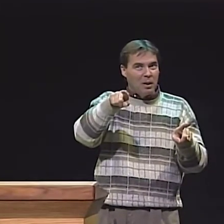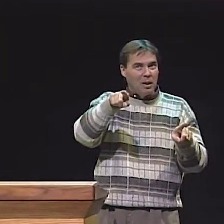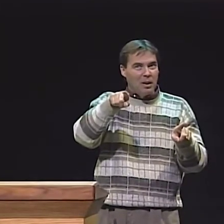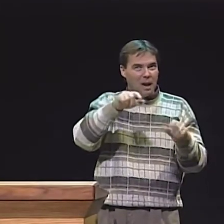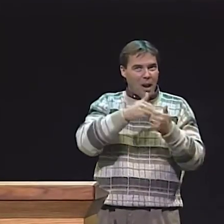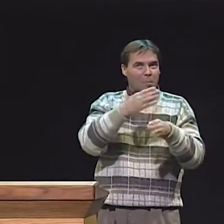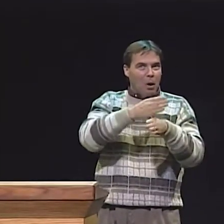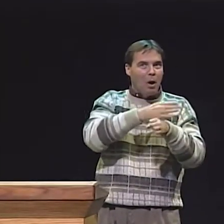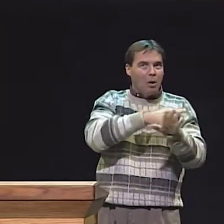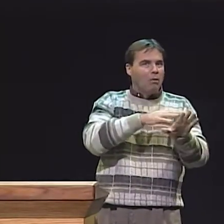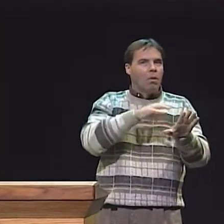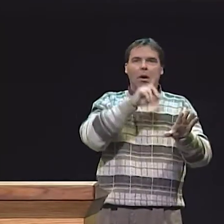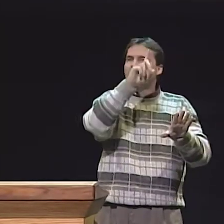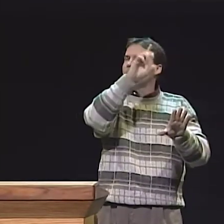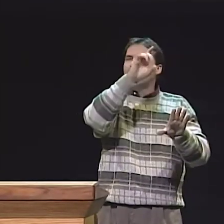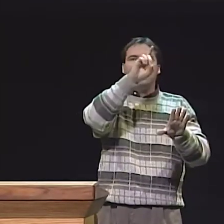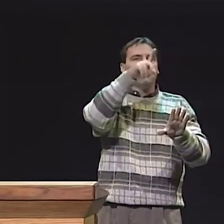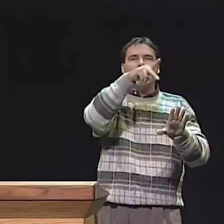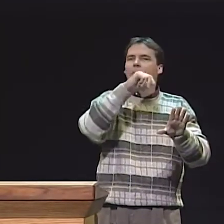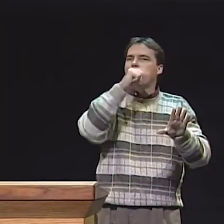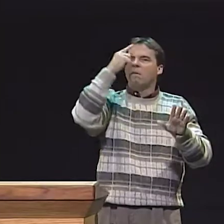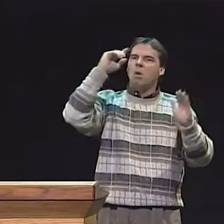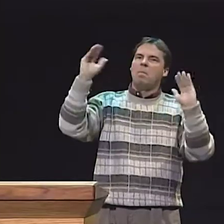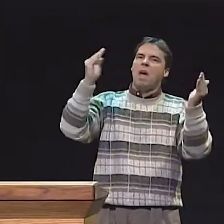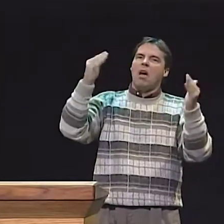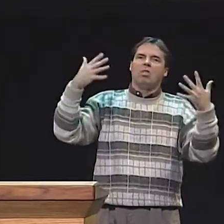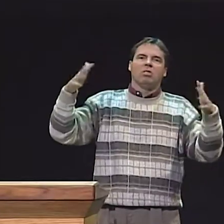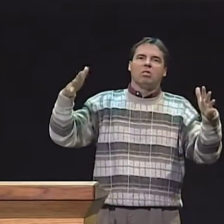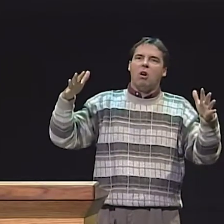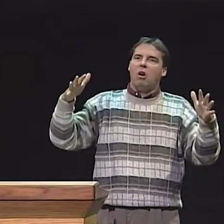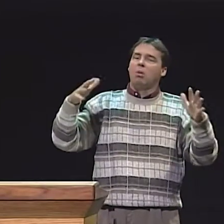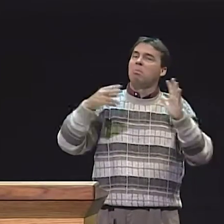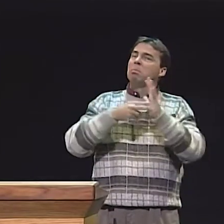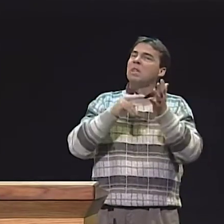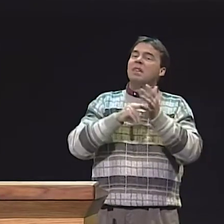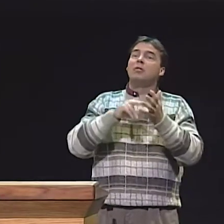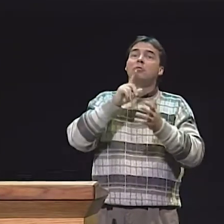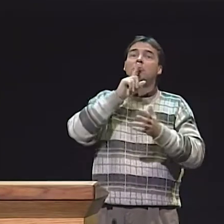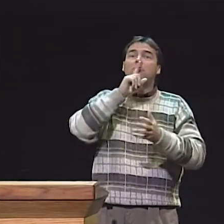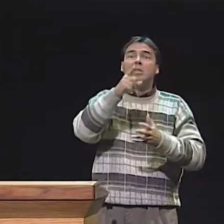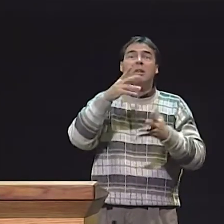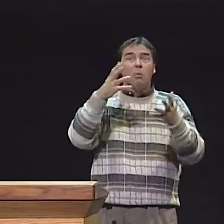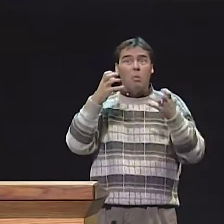AND ALSO, WE LOOKED AT DEAF CHILDREN OF HEARING PARENTS ONLY.